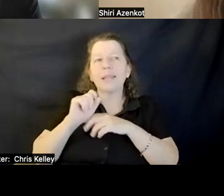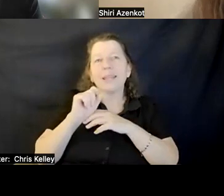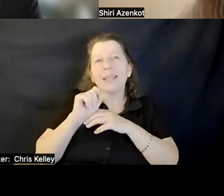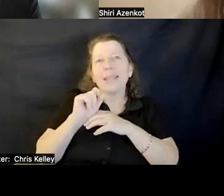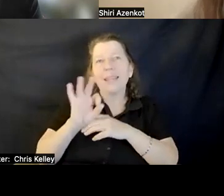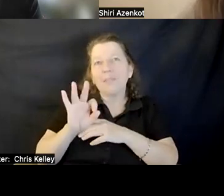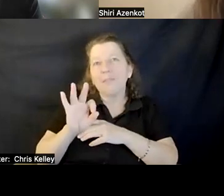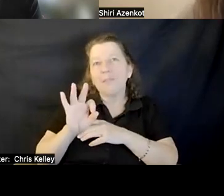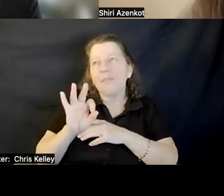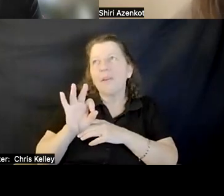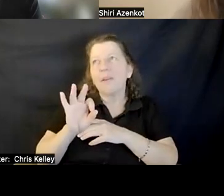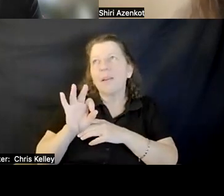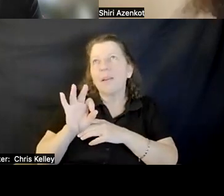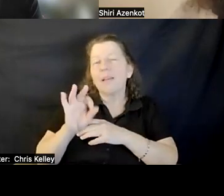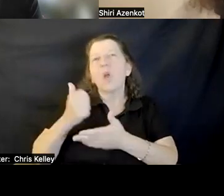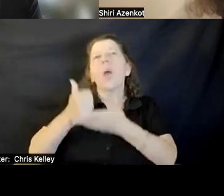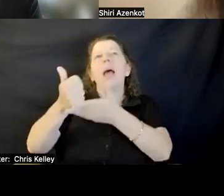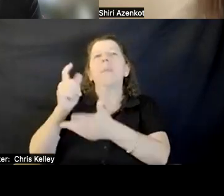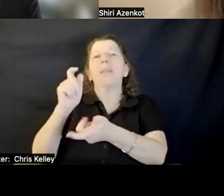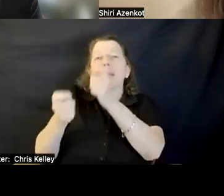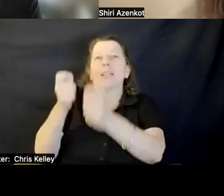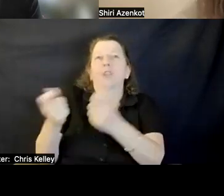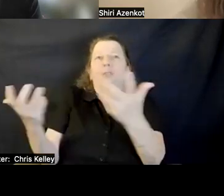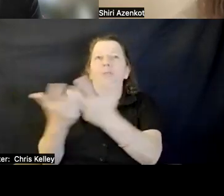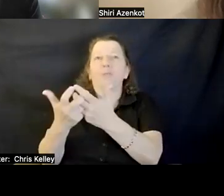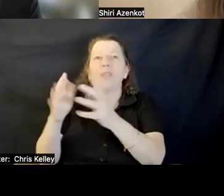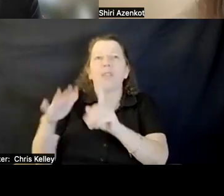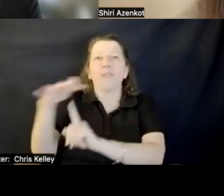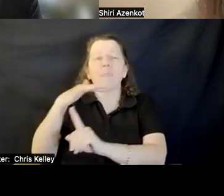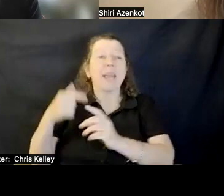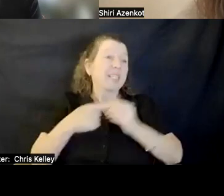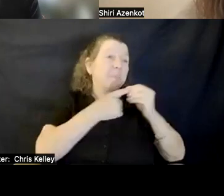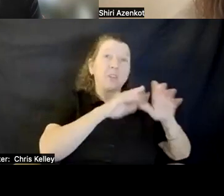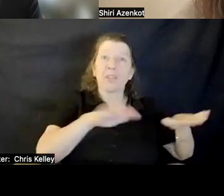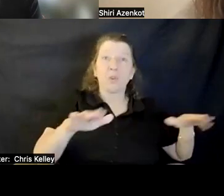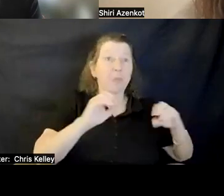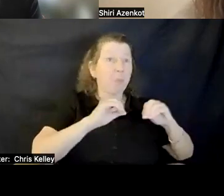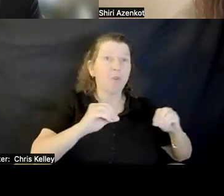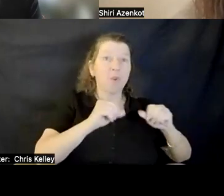what helping them adjust would look like. I was curious what Exar can do to help them